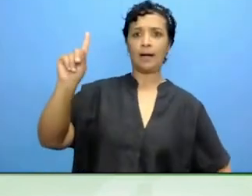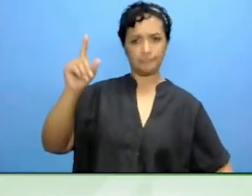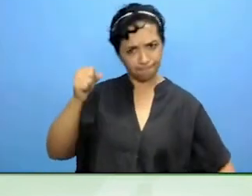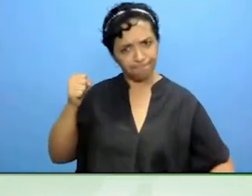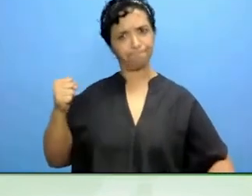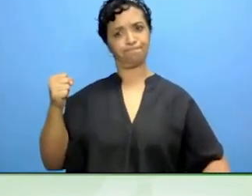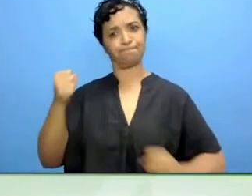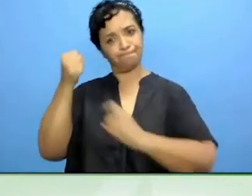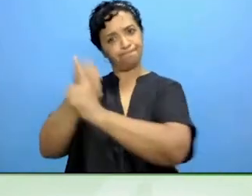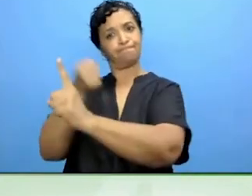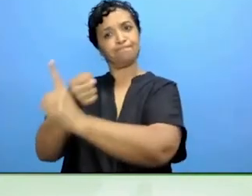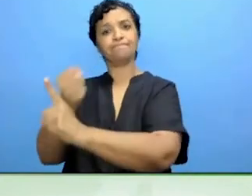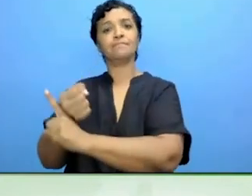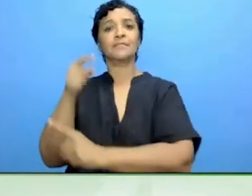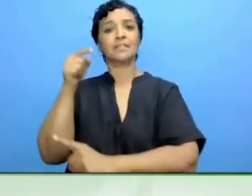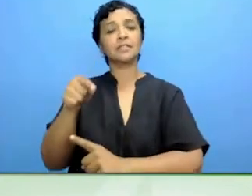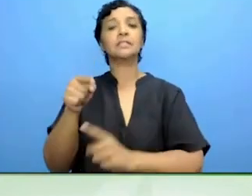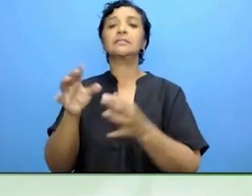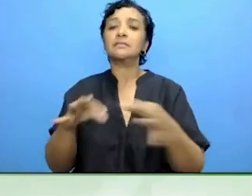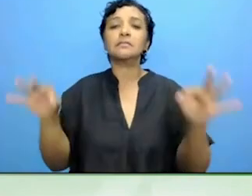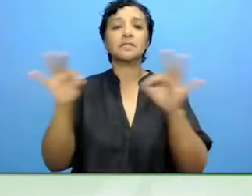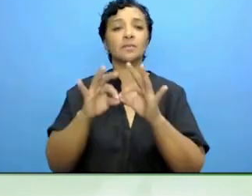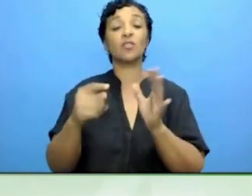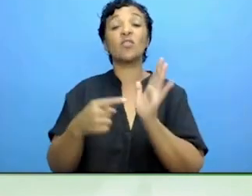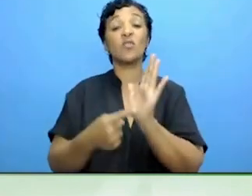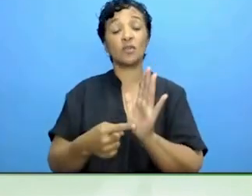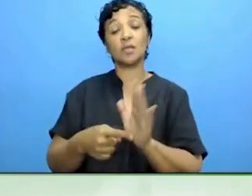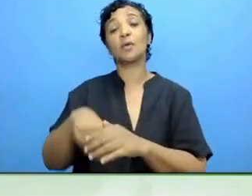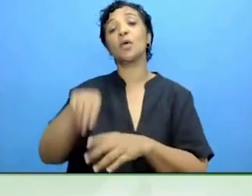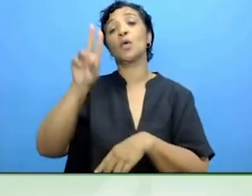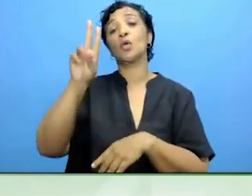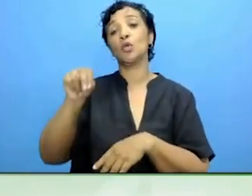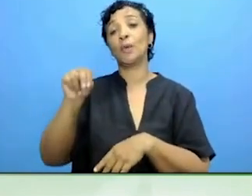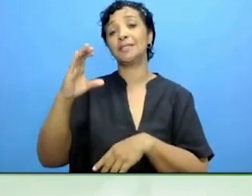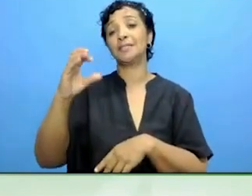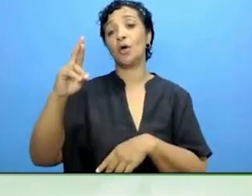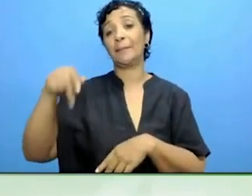initiatives like the UN Convention on the Rights of Persons with Disabilities, that is a